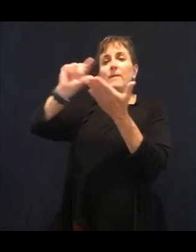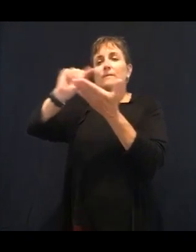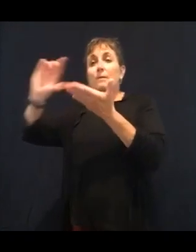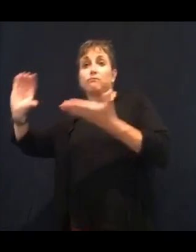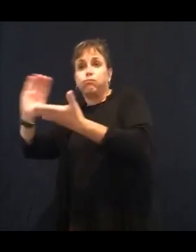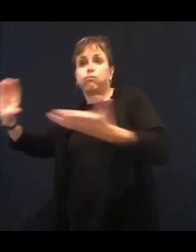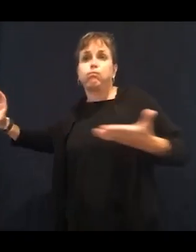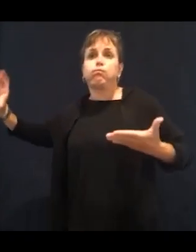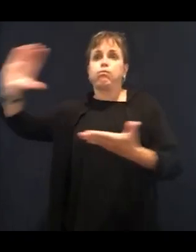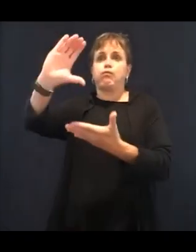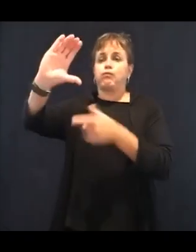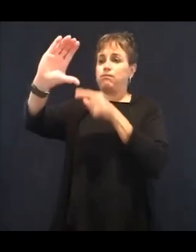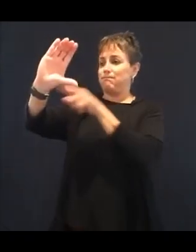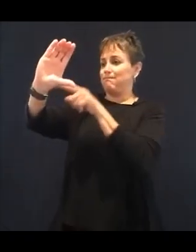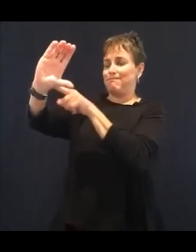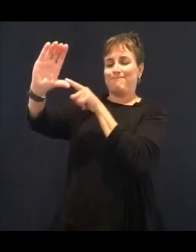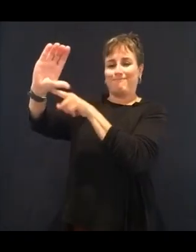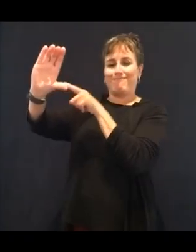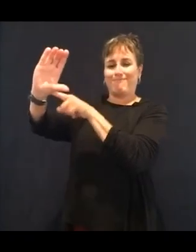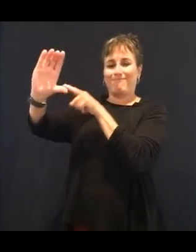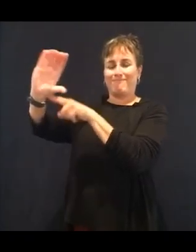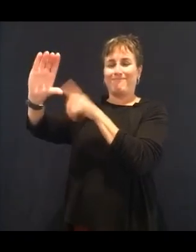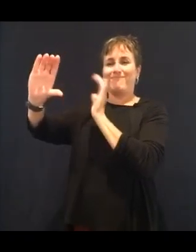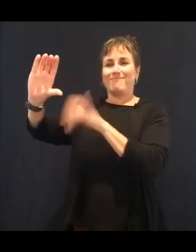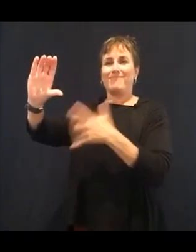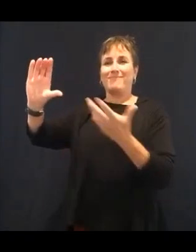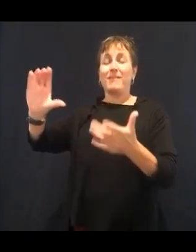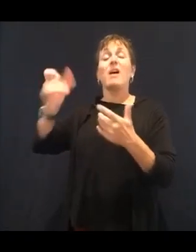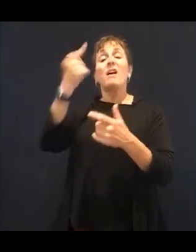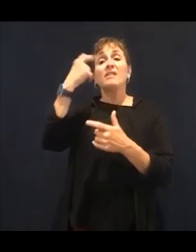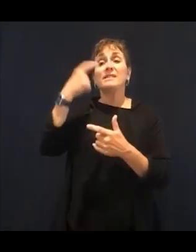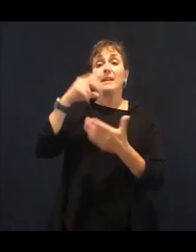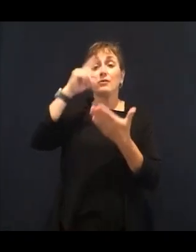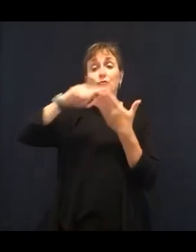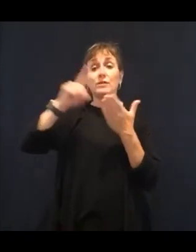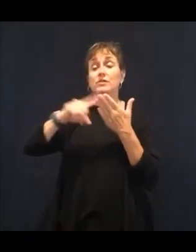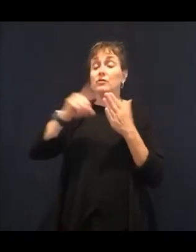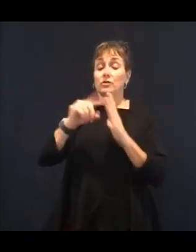And if, out of the 350 people, there is less than 10%